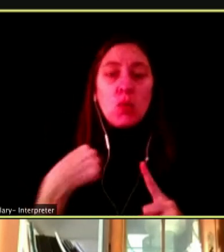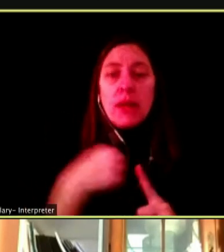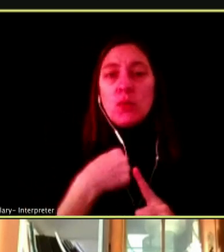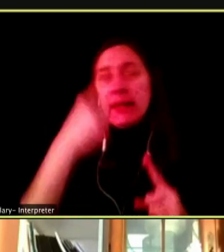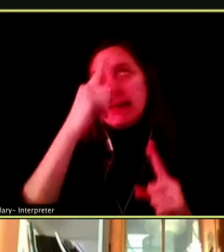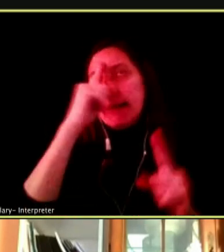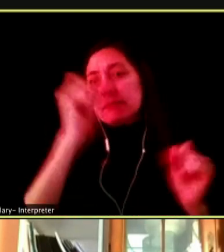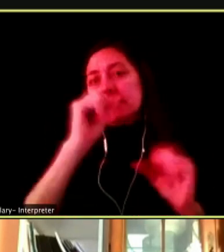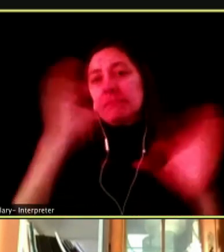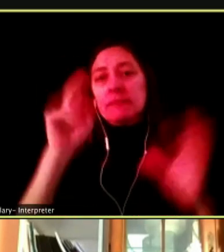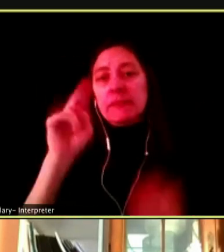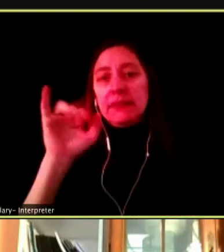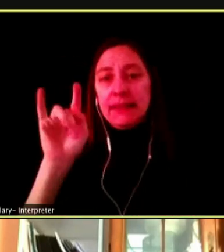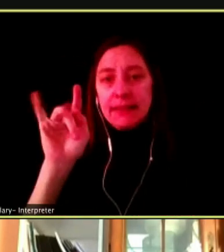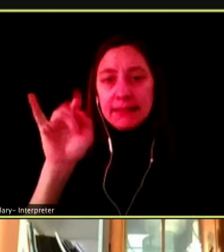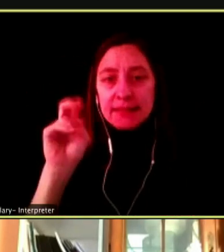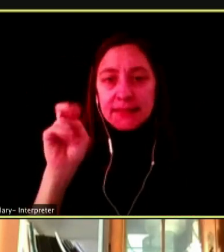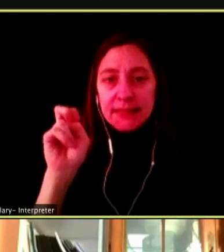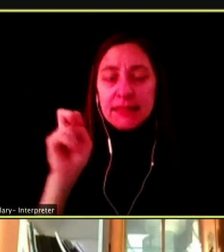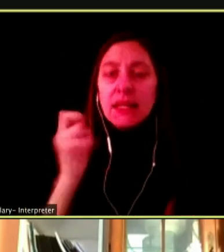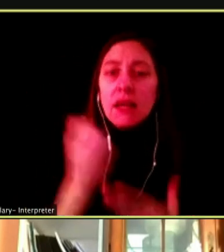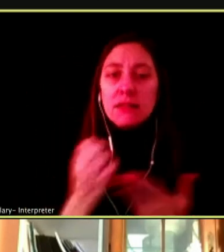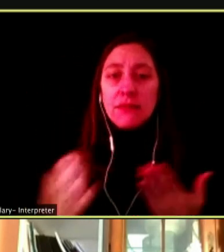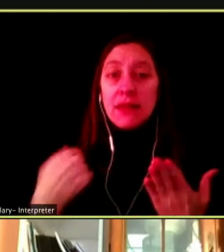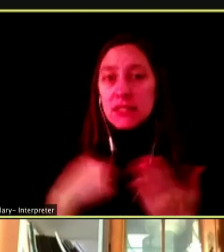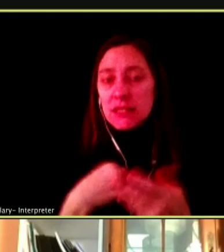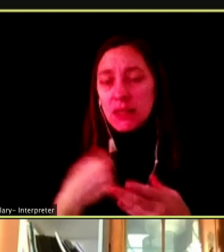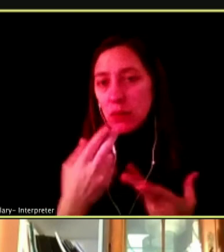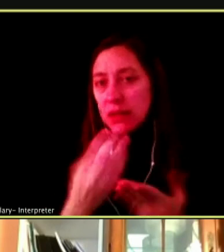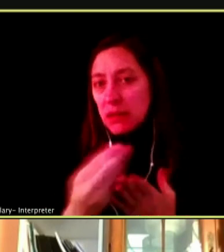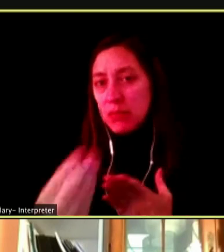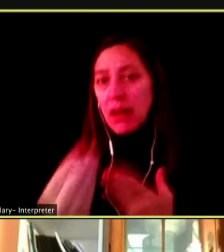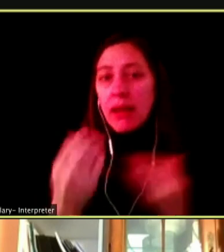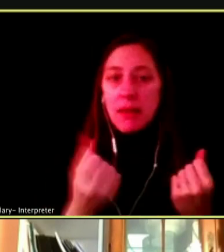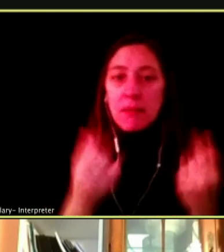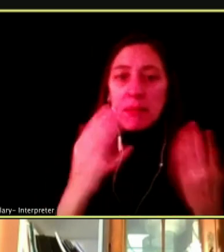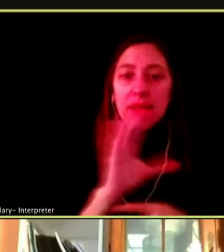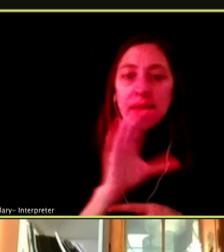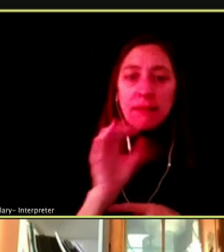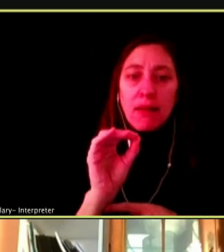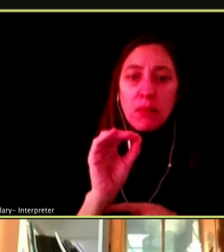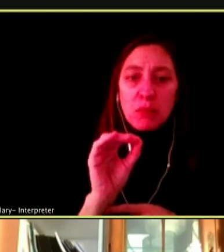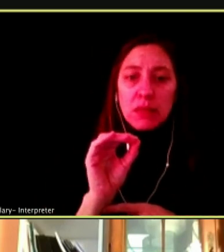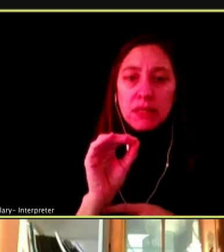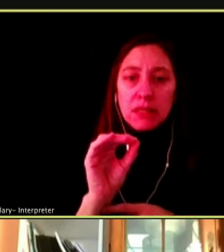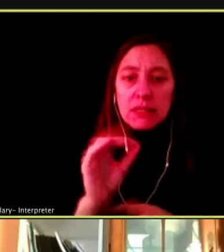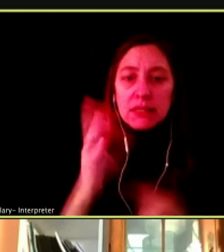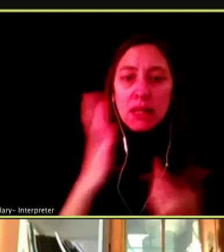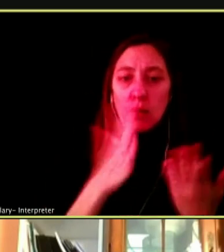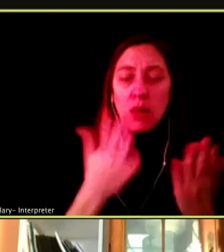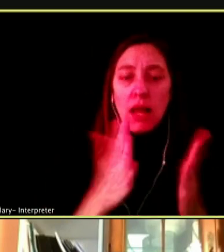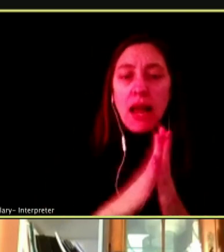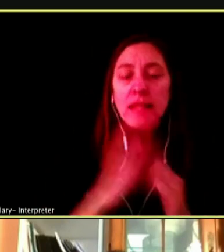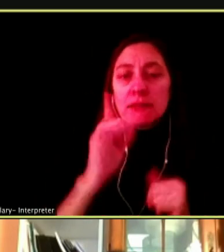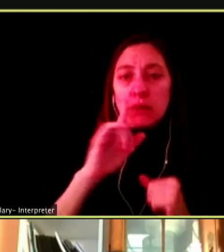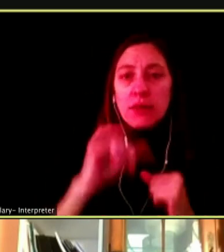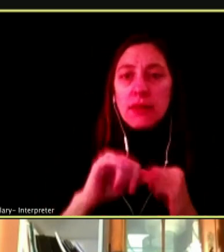NICOTINE DEVICES WE ARE PUTTING IN, A LOT OF THE COMPANIES ADVERTISE OR MARKET THE DEVICES